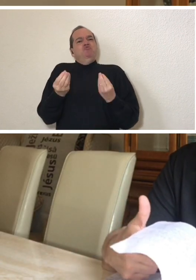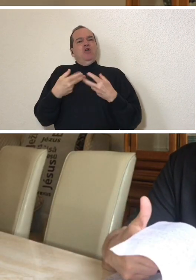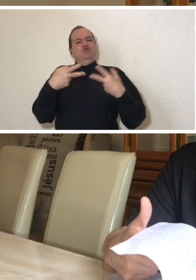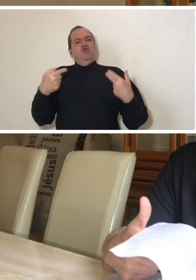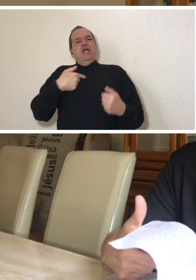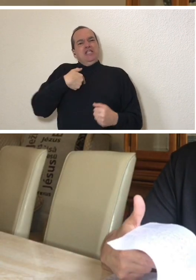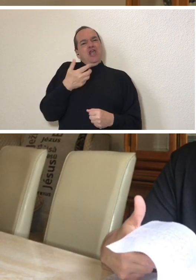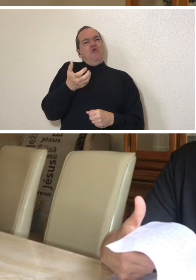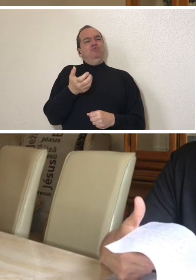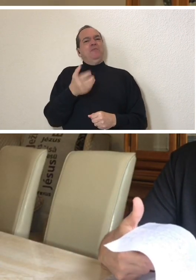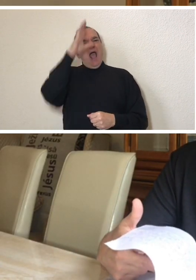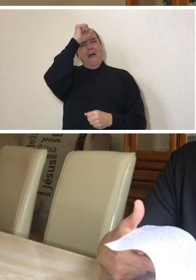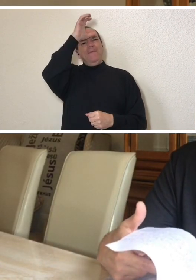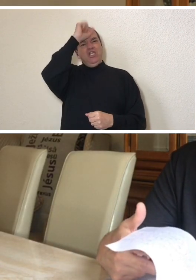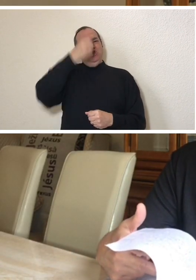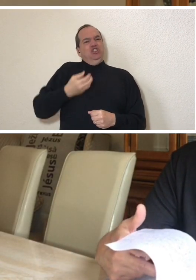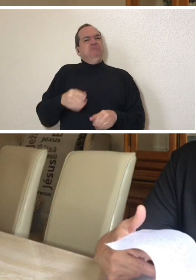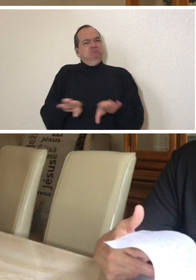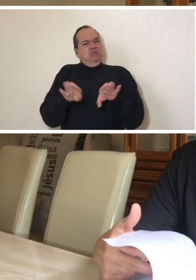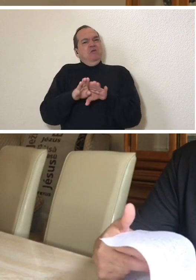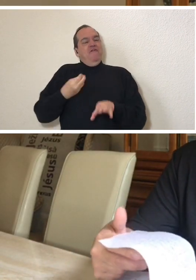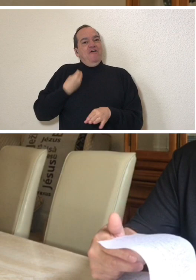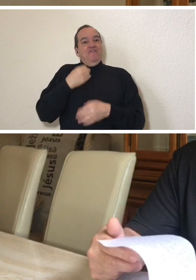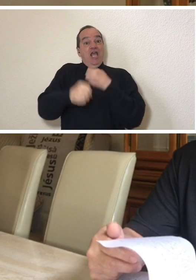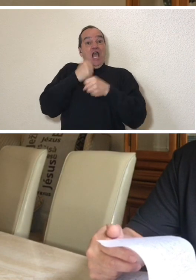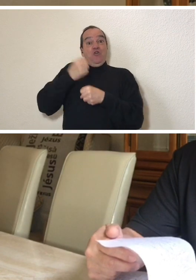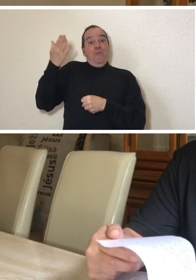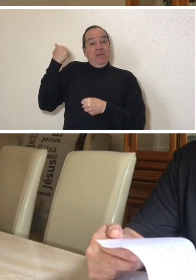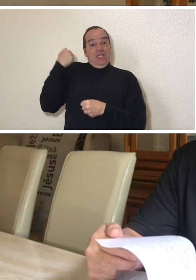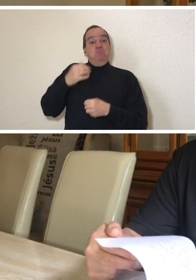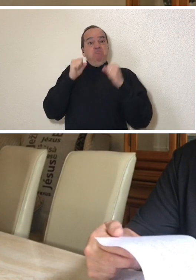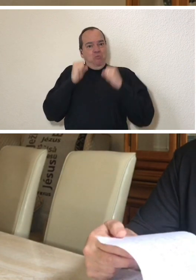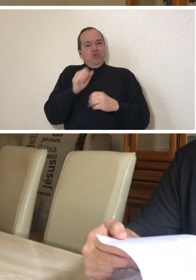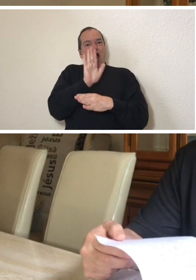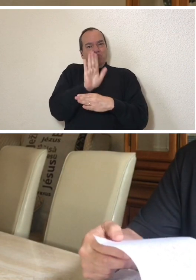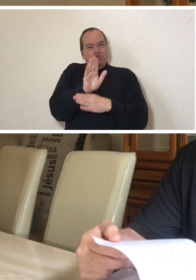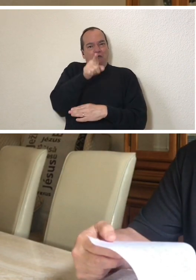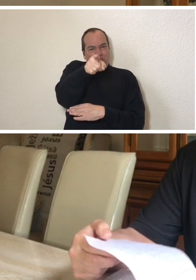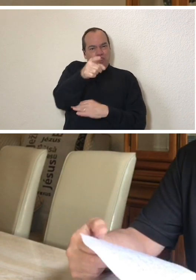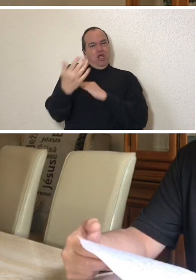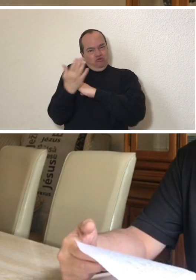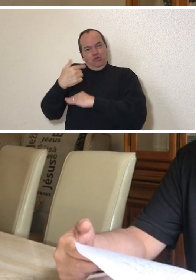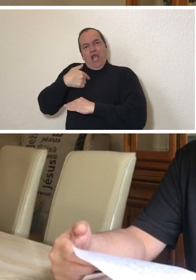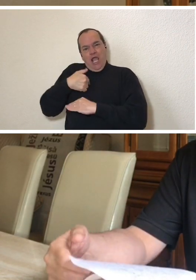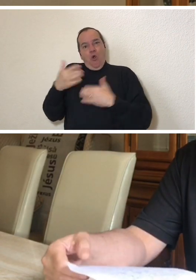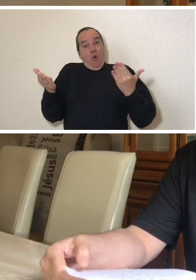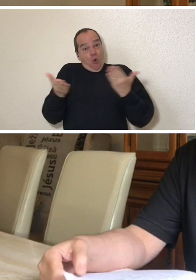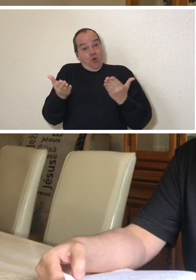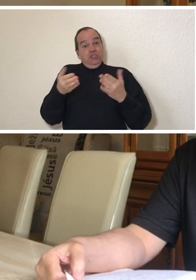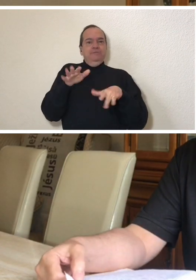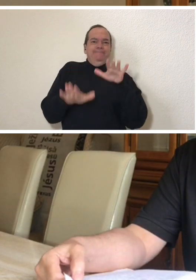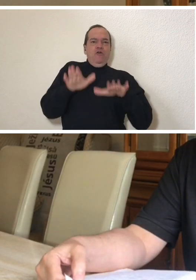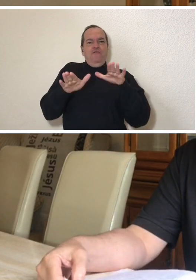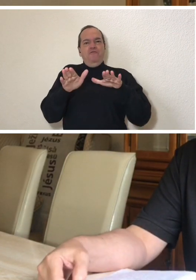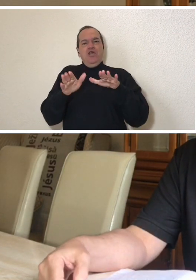can serve in some way to help us today and maybe even help us in future days because